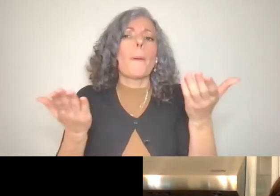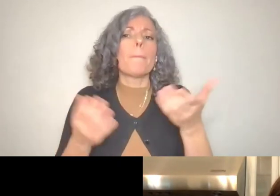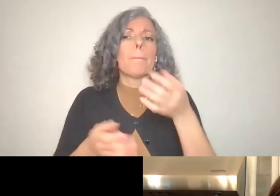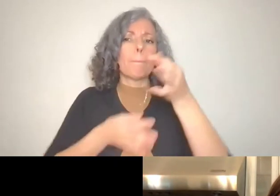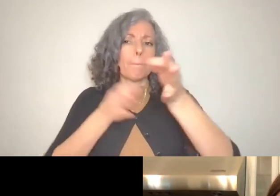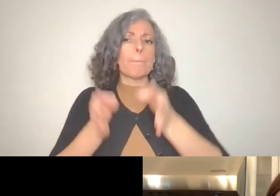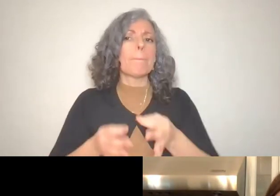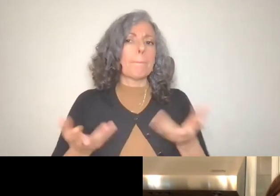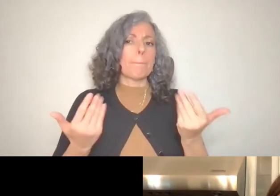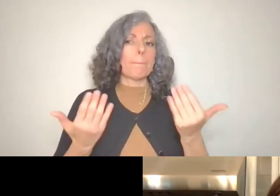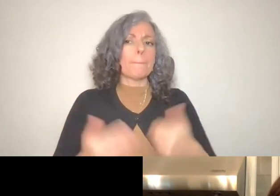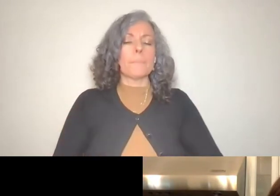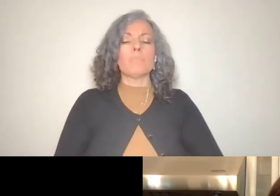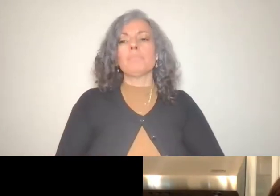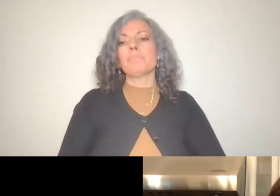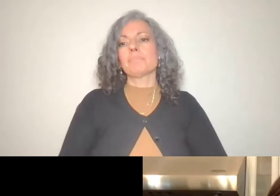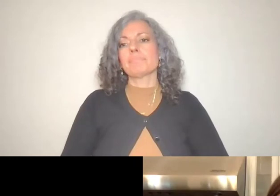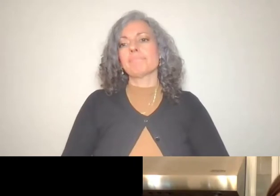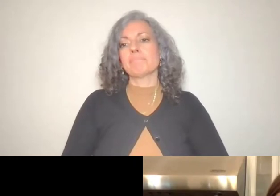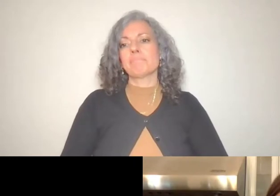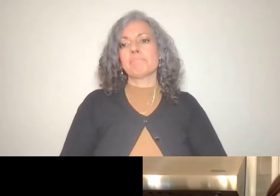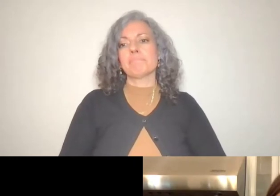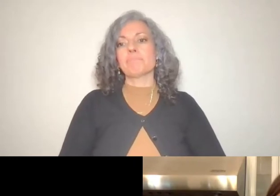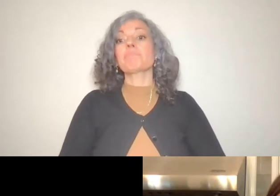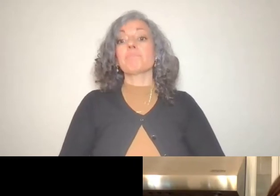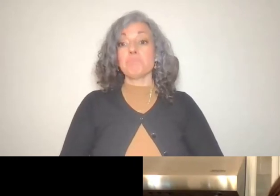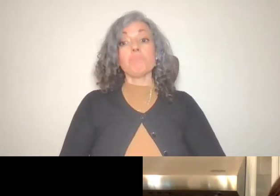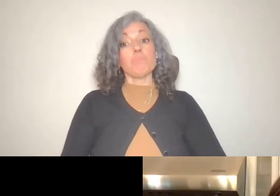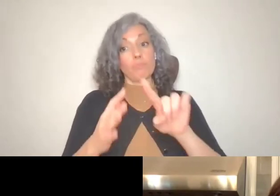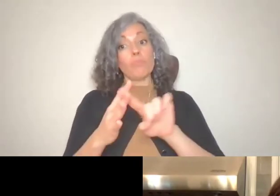So initially after I graduated college I